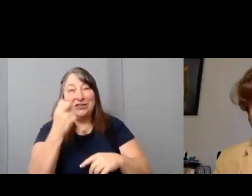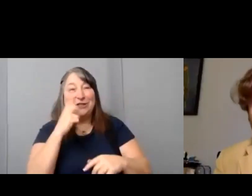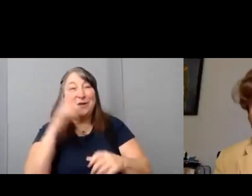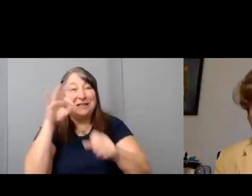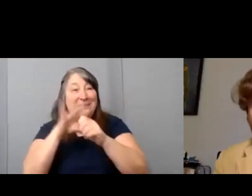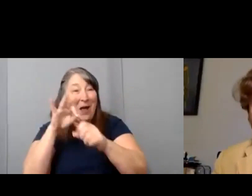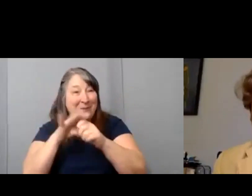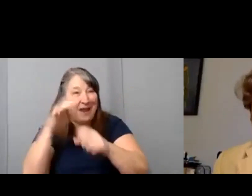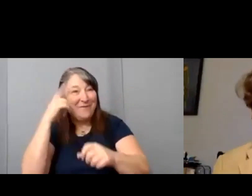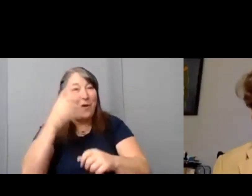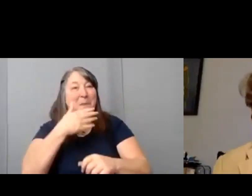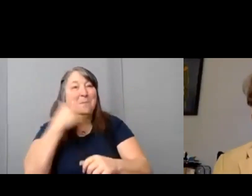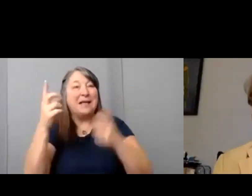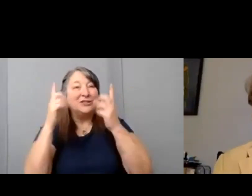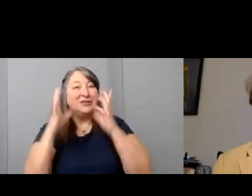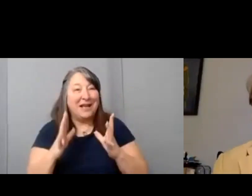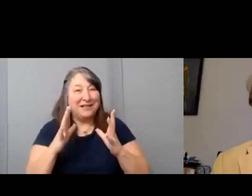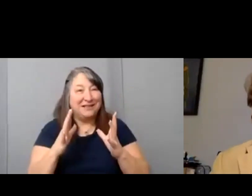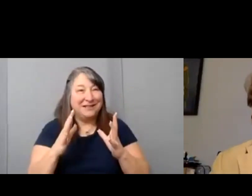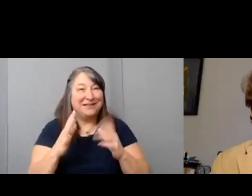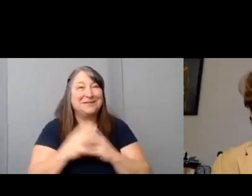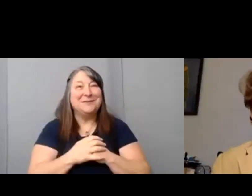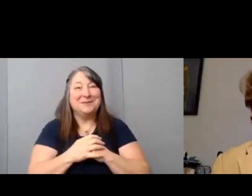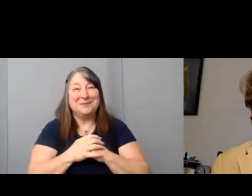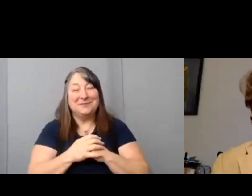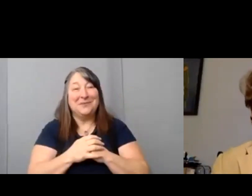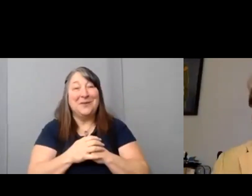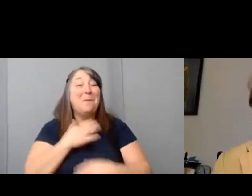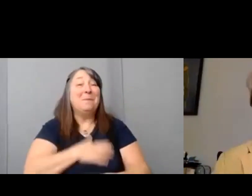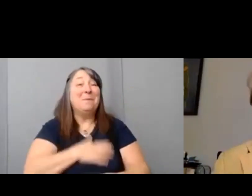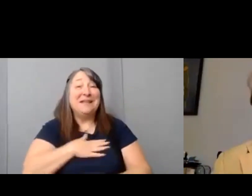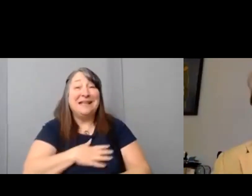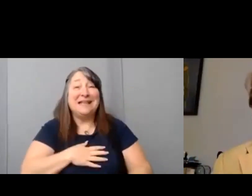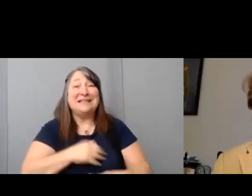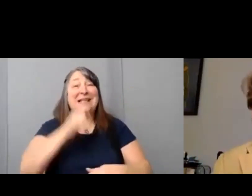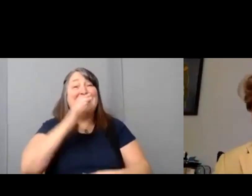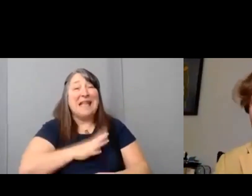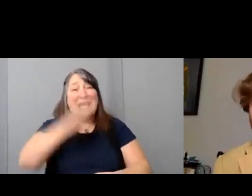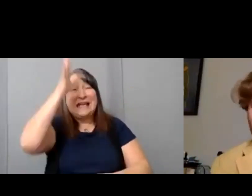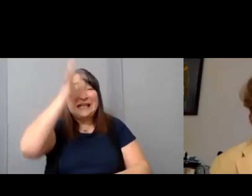because she hopped into that directing seat. Please ladies and gentlemen let's give